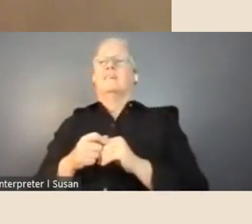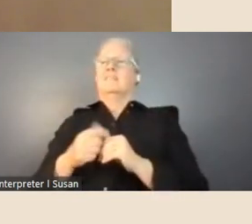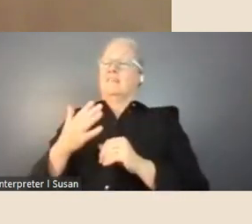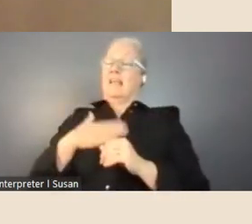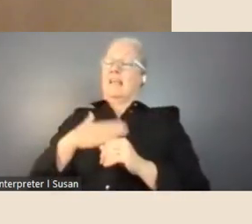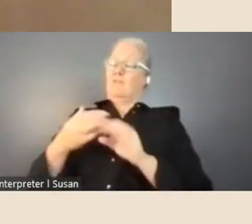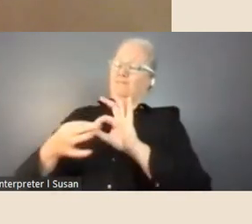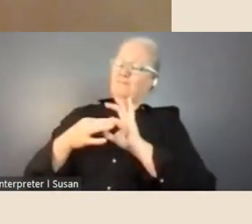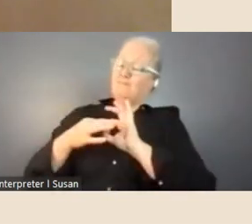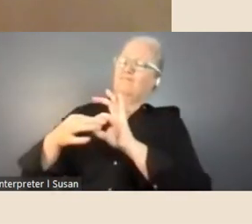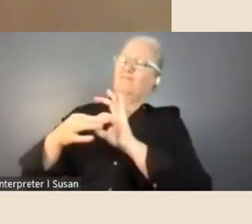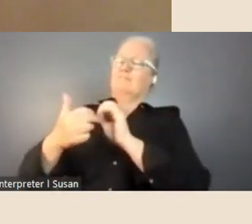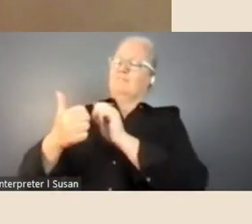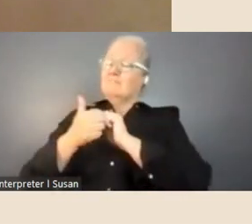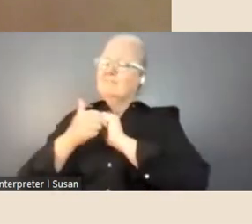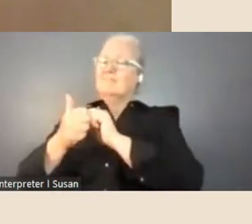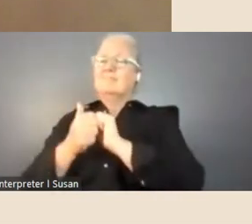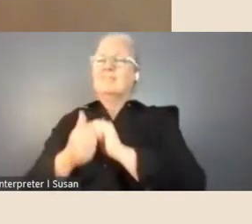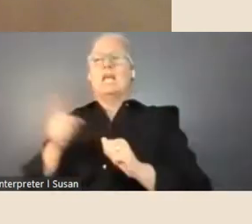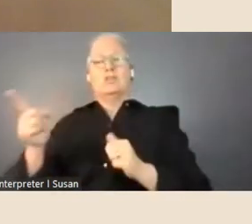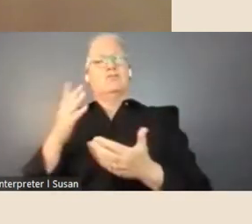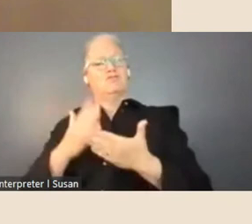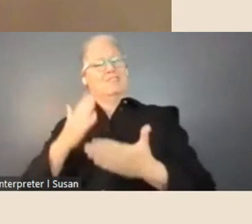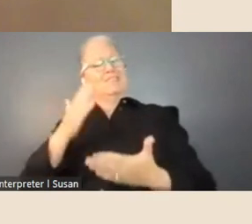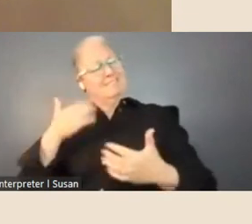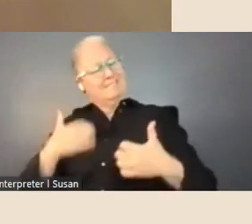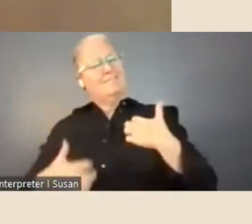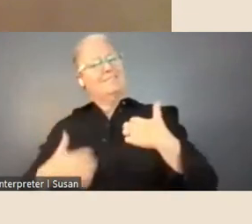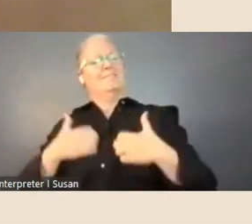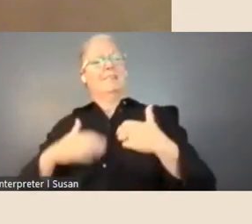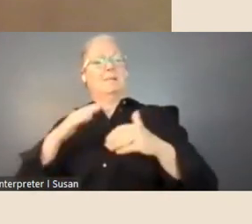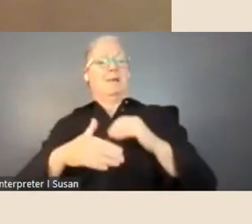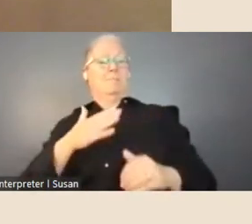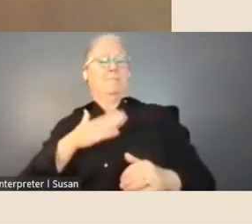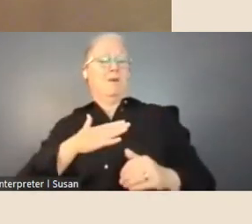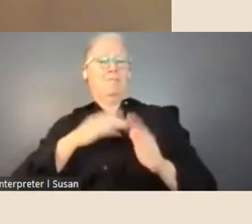enthusiasm for my project was, again, it was the most wonderful experience to